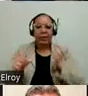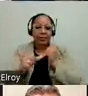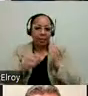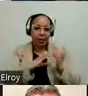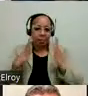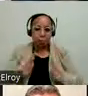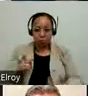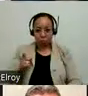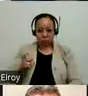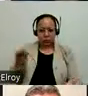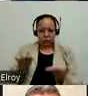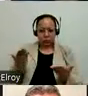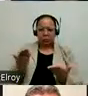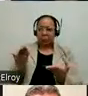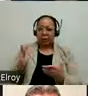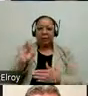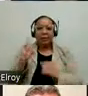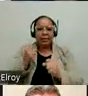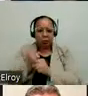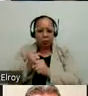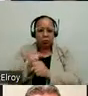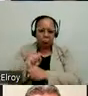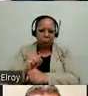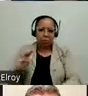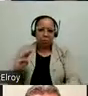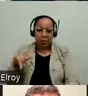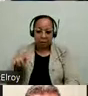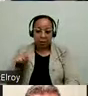MOPD for eight years. And she's overseeing this program. When